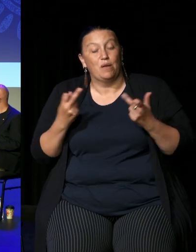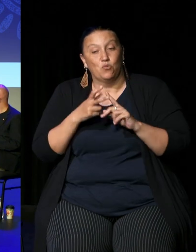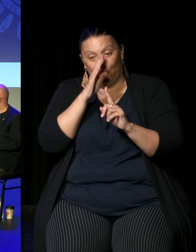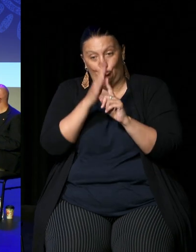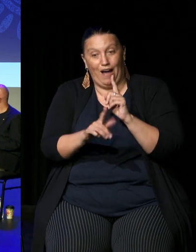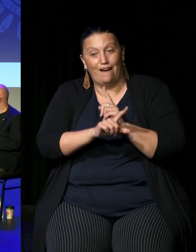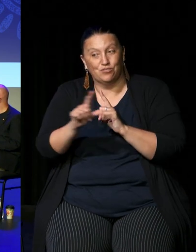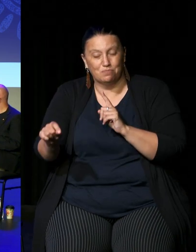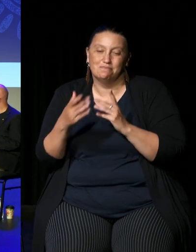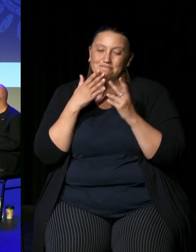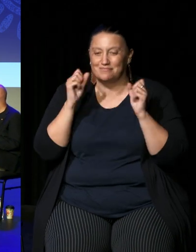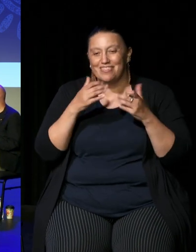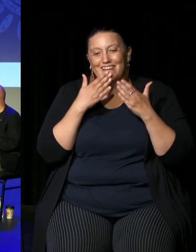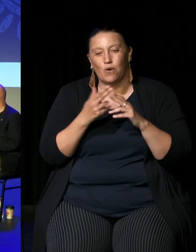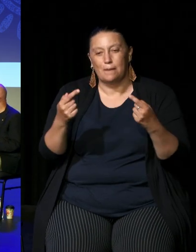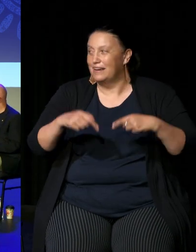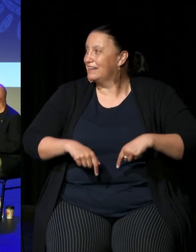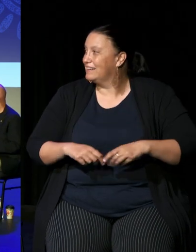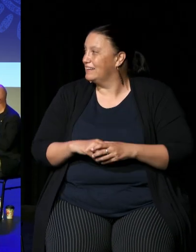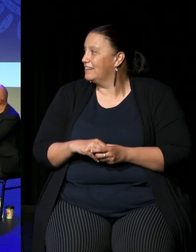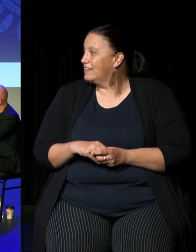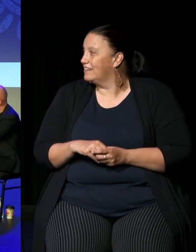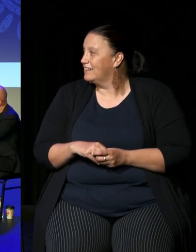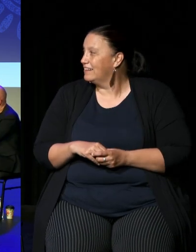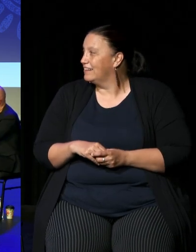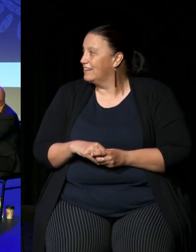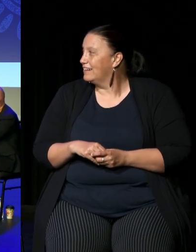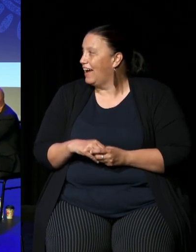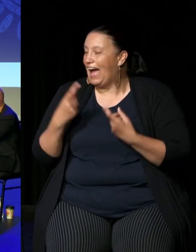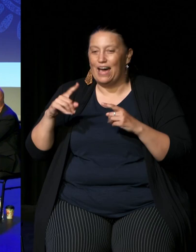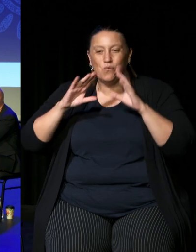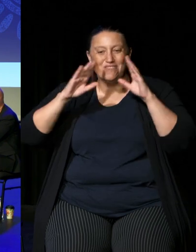but um yeah thank you very much for your time oh yeah I'll add time for some music yeah